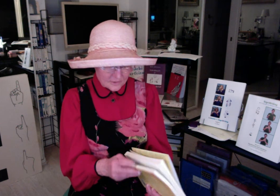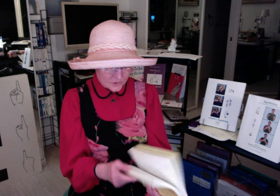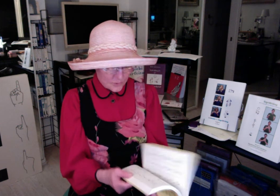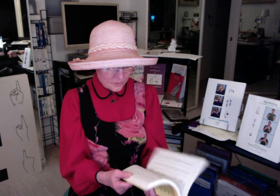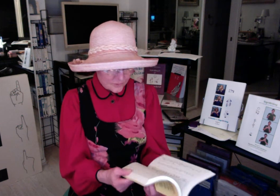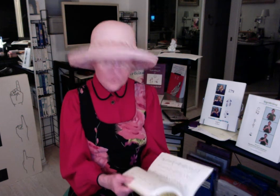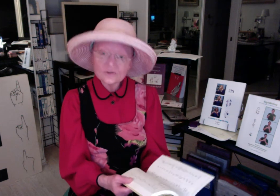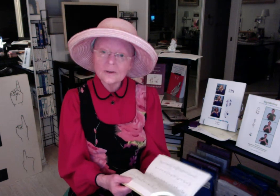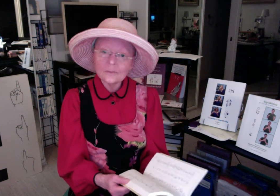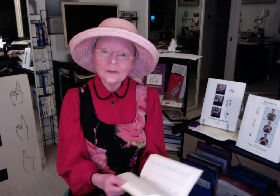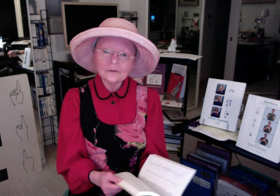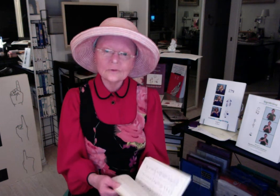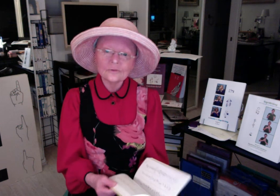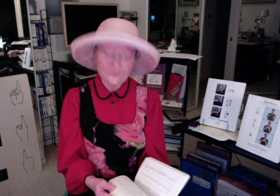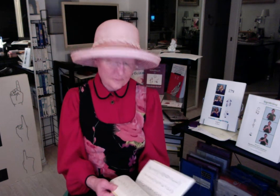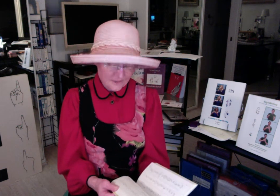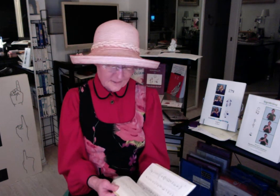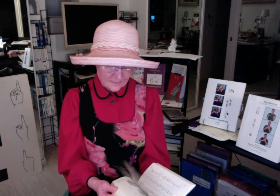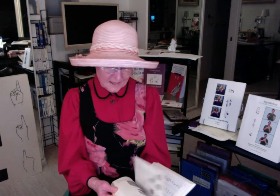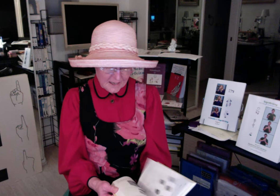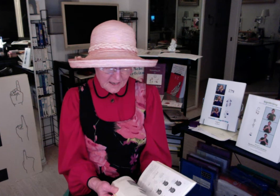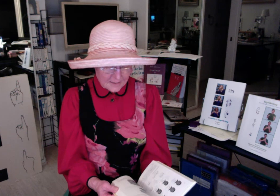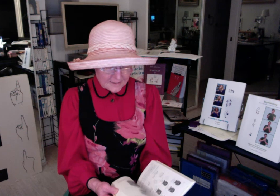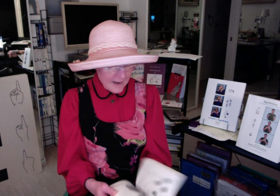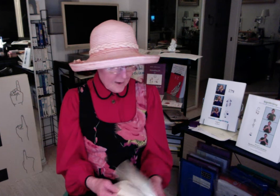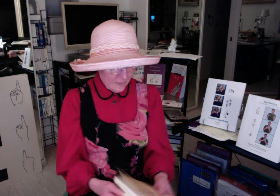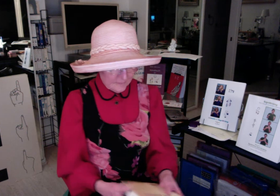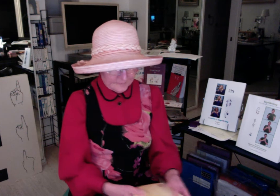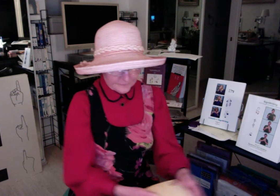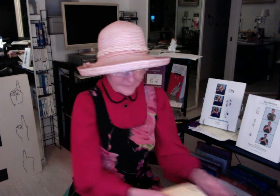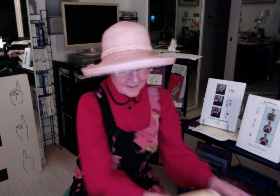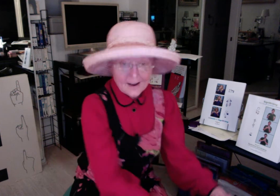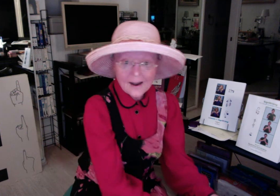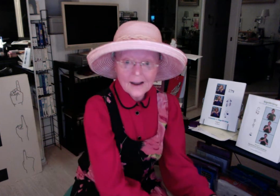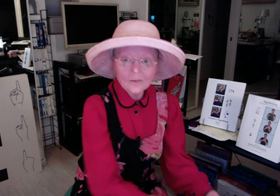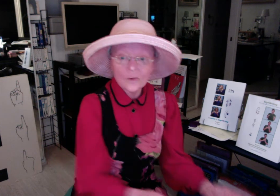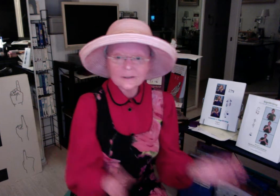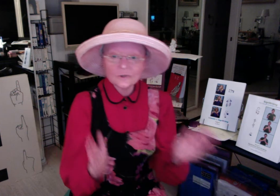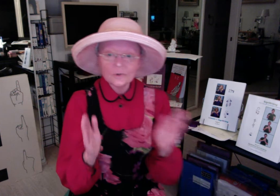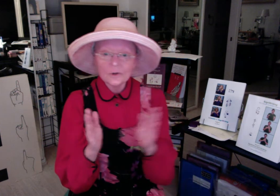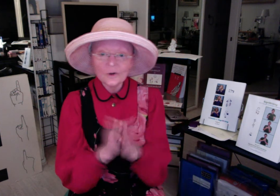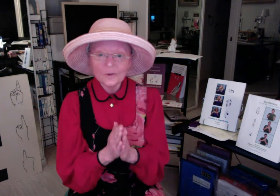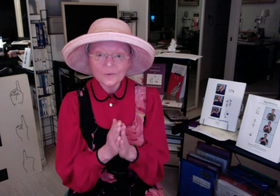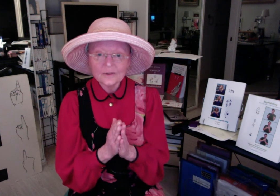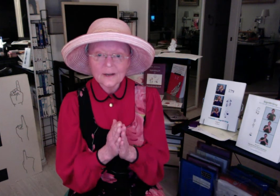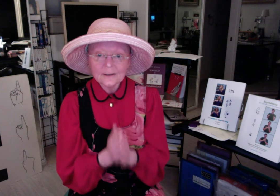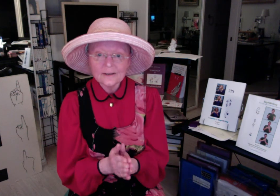you will use them and learn from them. Now - I want you to know that I care about